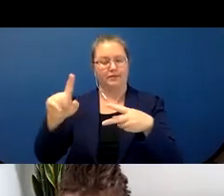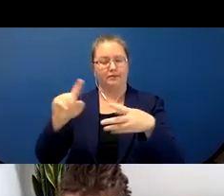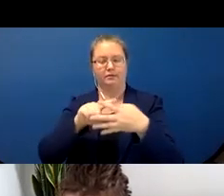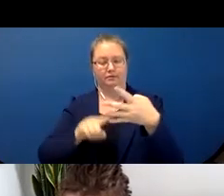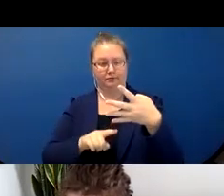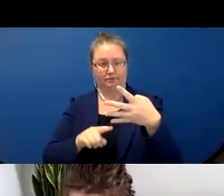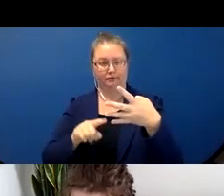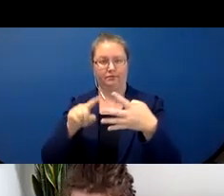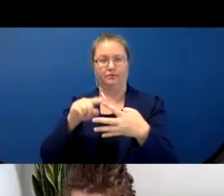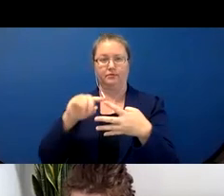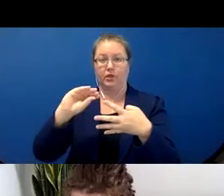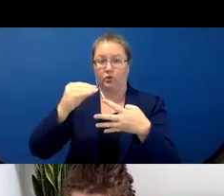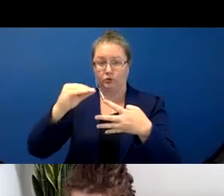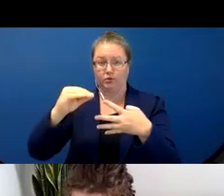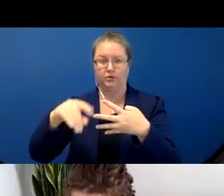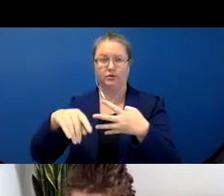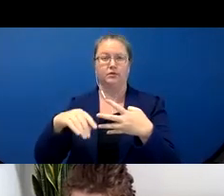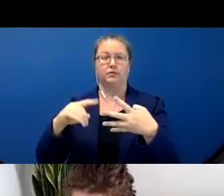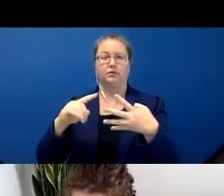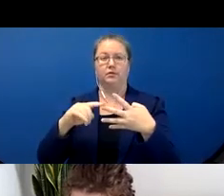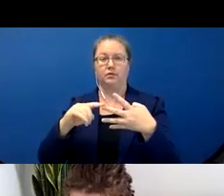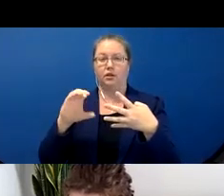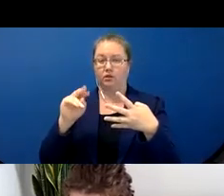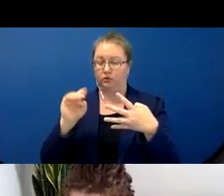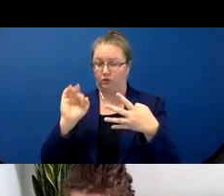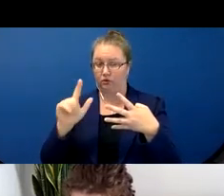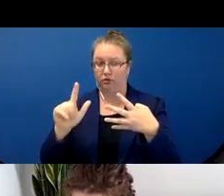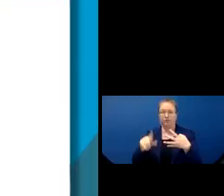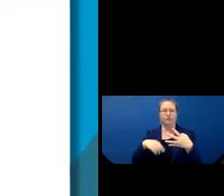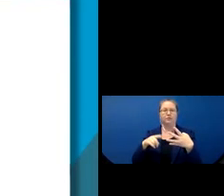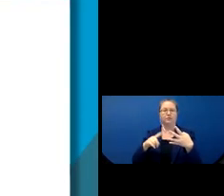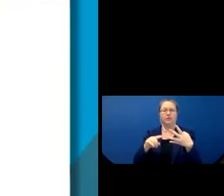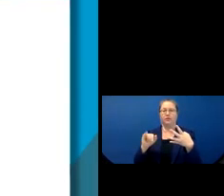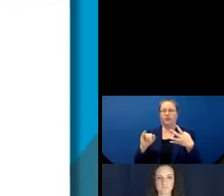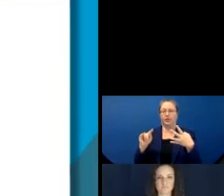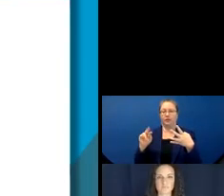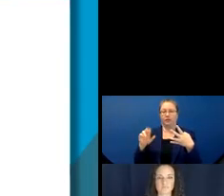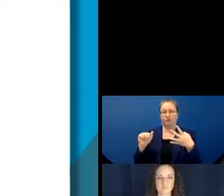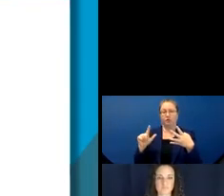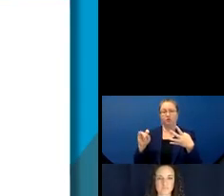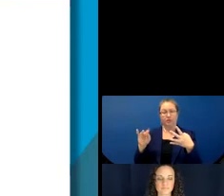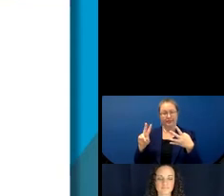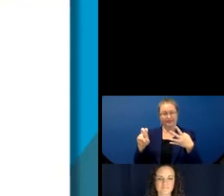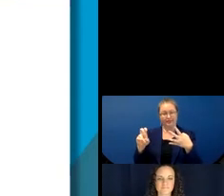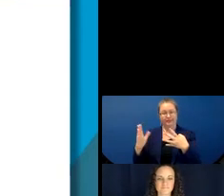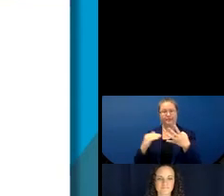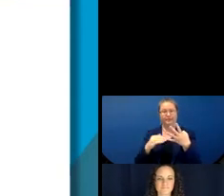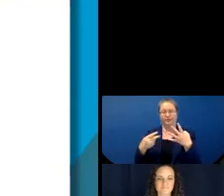include numeral classifiers, concordial classifiers, interlocative classifiers, and predicate classifiers.